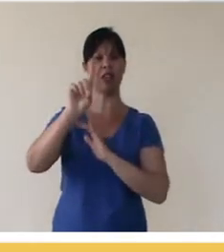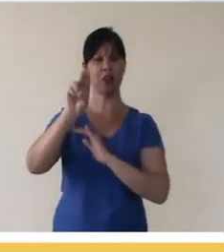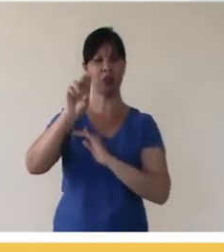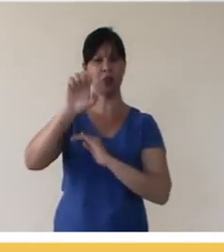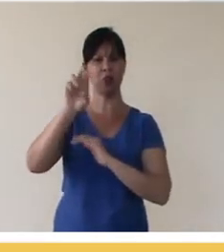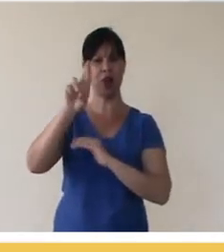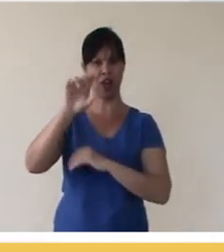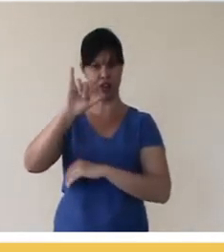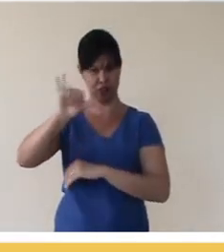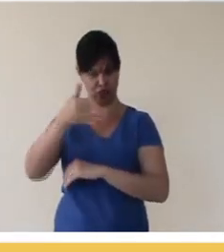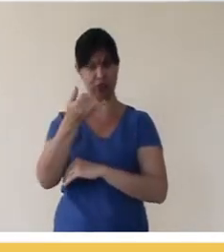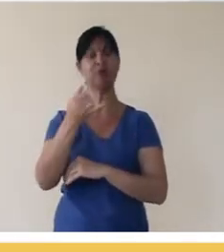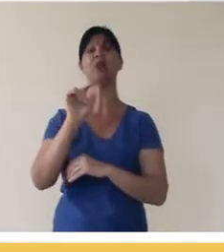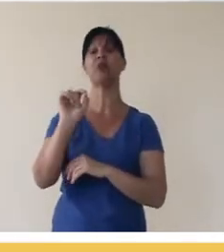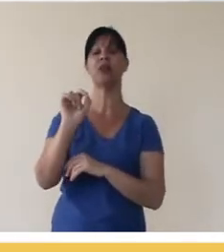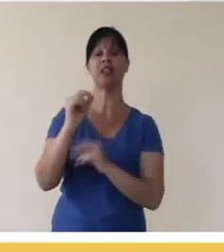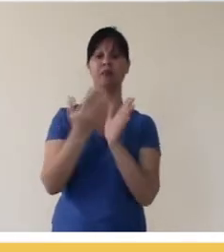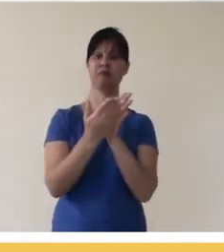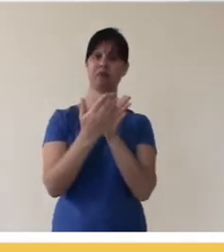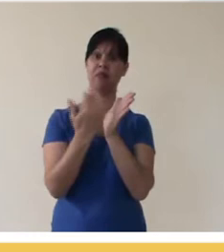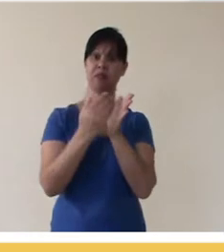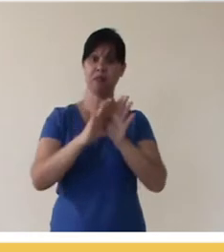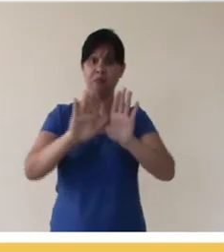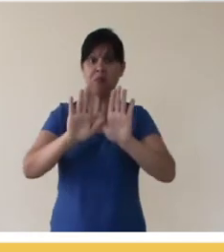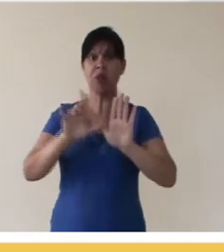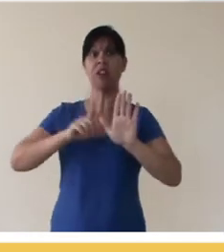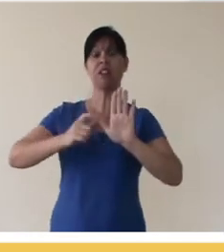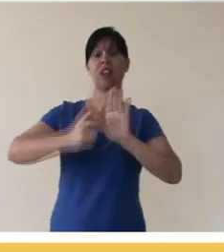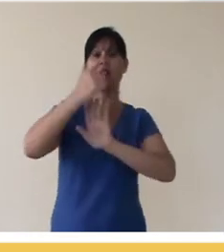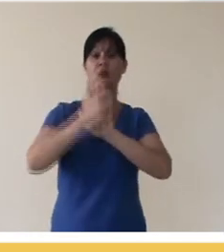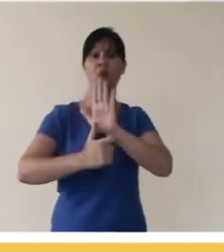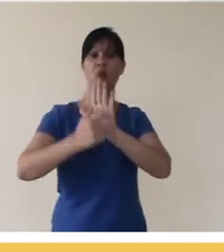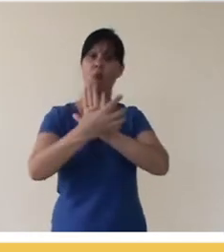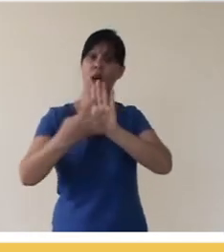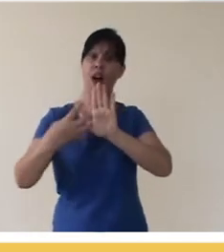edited by EDUERJ and, on the back cover of the book, there is this picture here in the middle